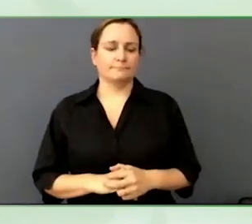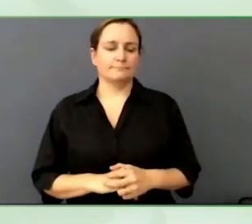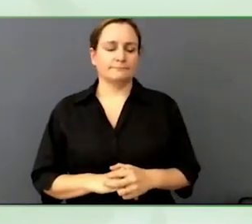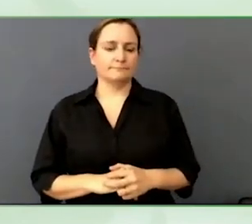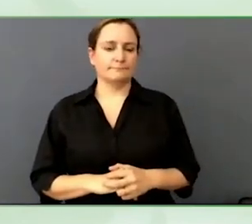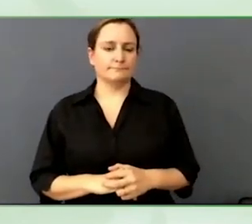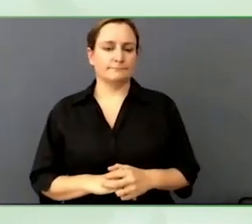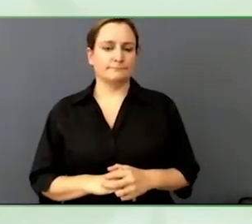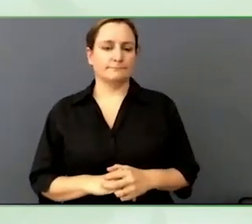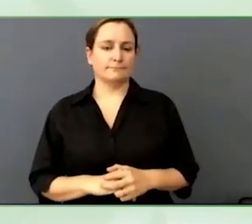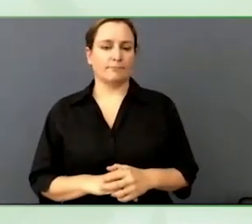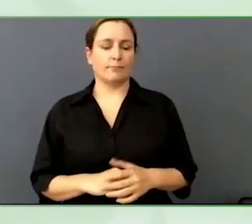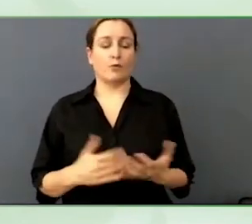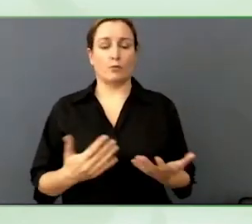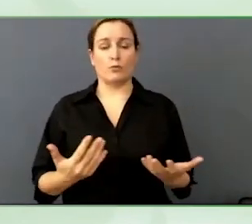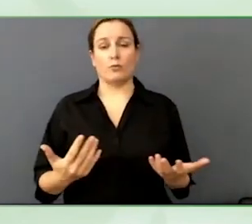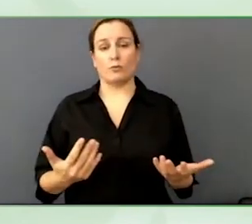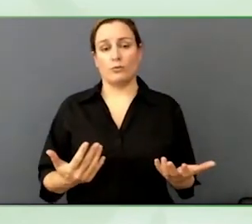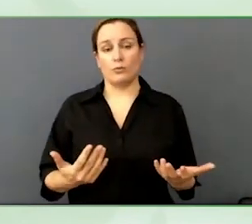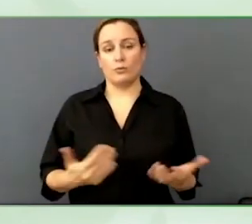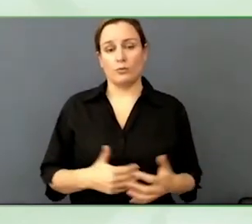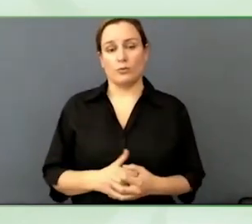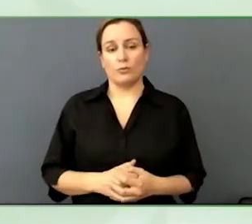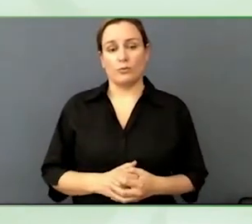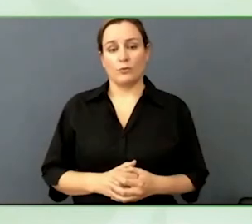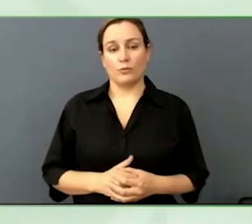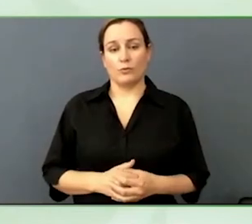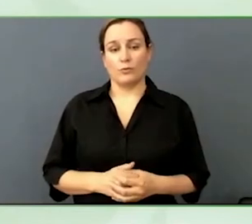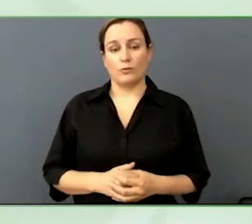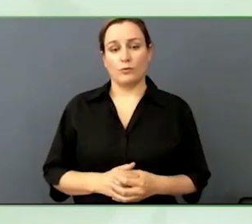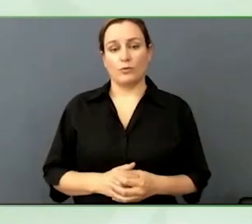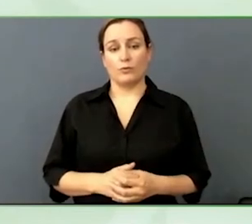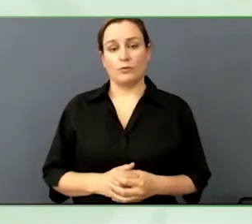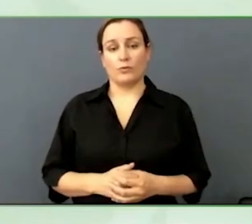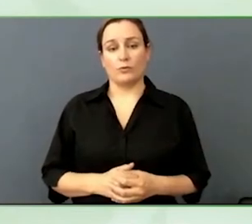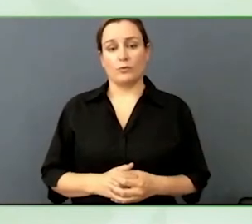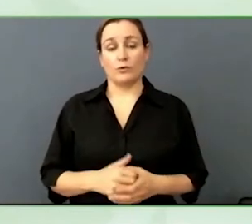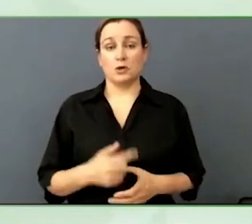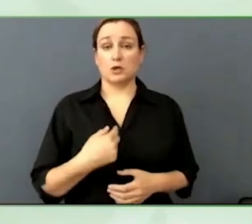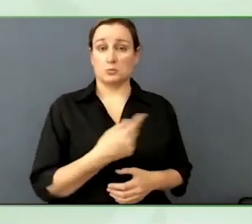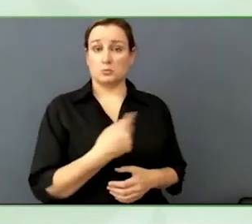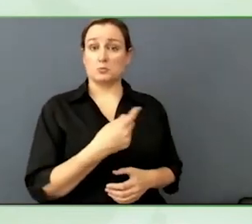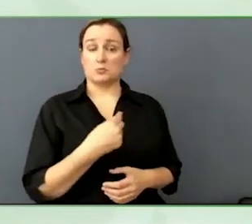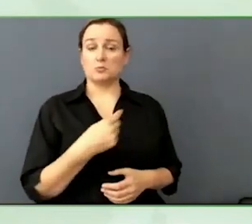little bit about what I call fake news vs fact-based news.